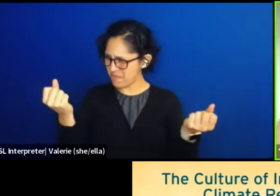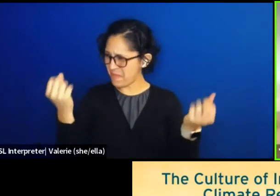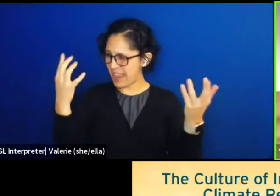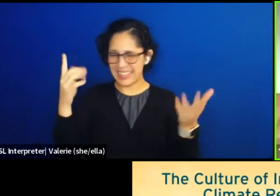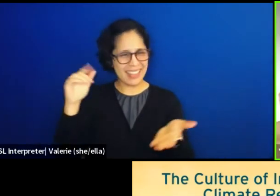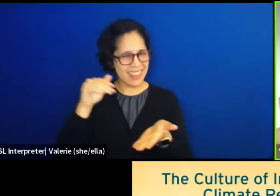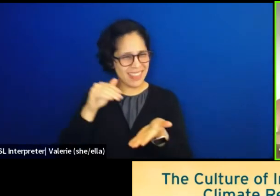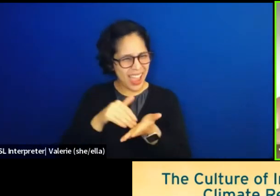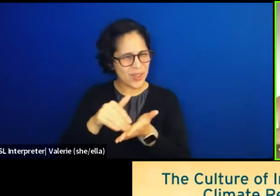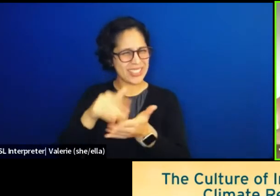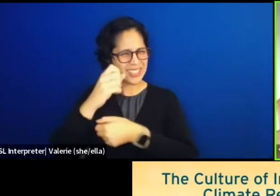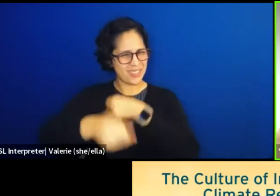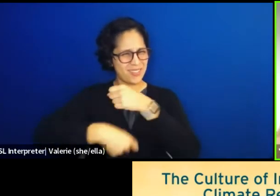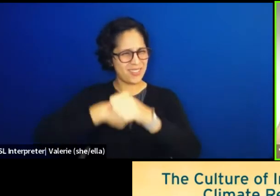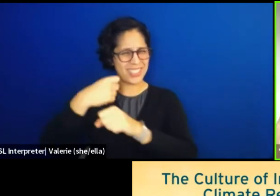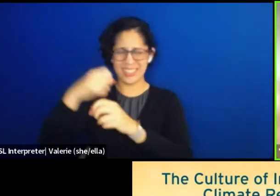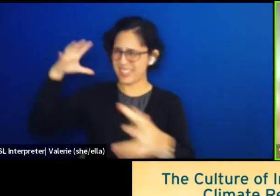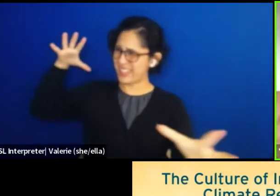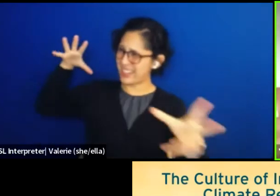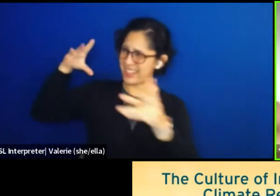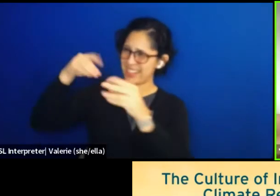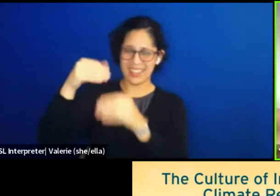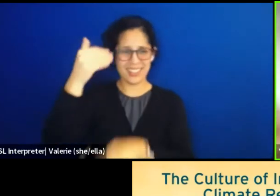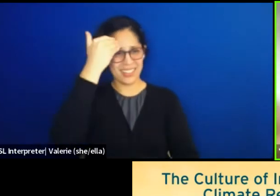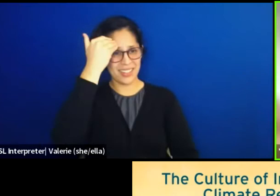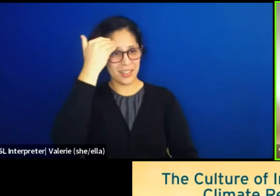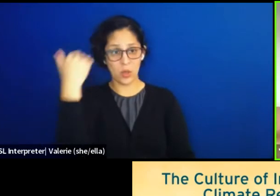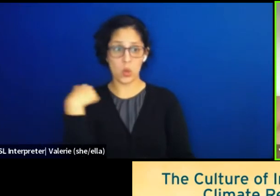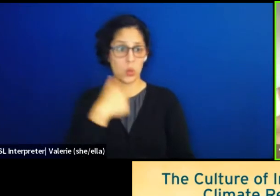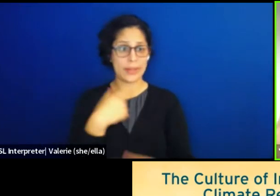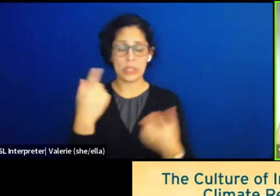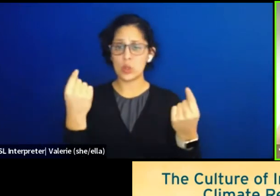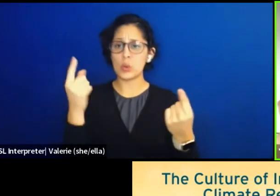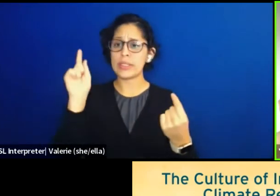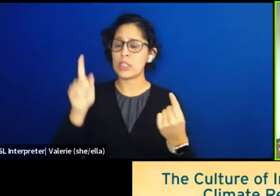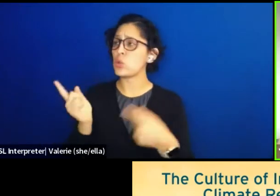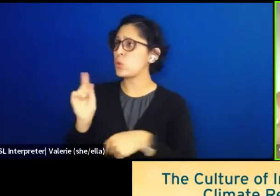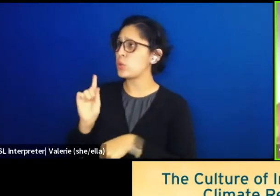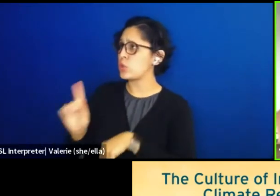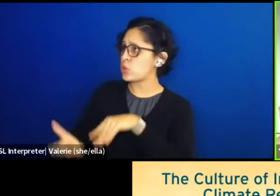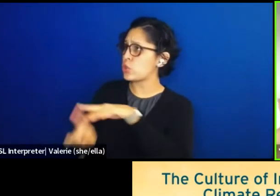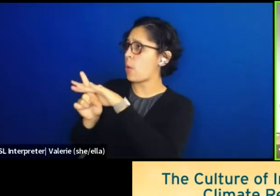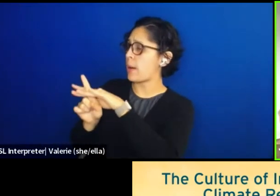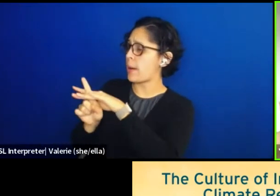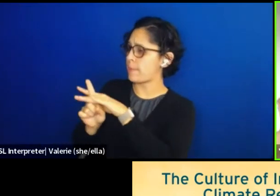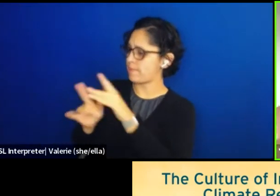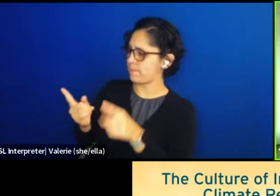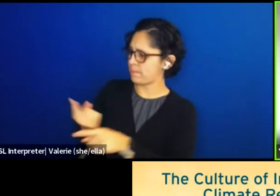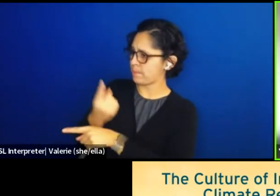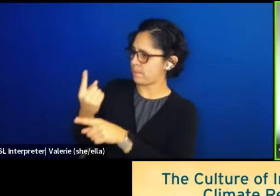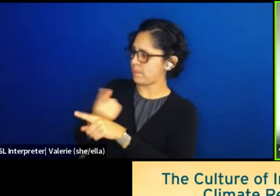We just need to show up and try to be in right relationship. And it's my belief that being in right relationship